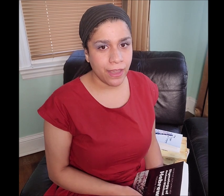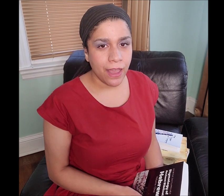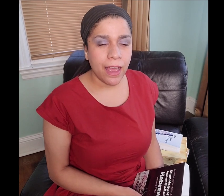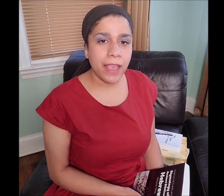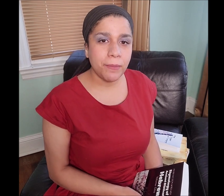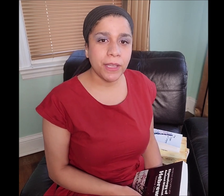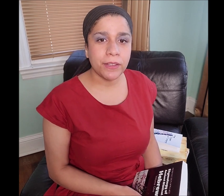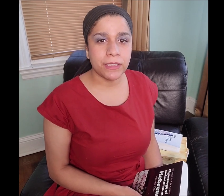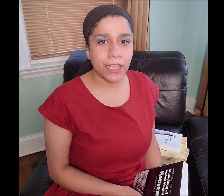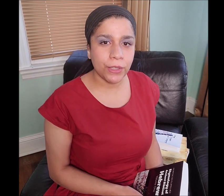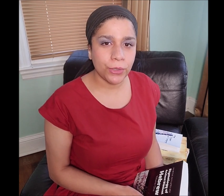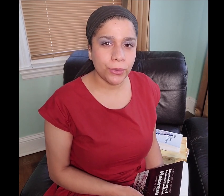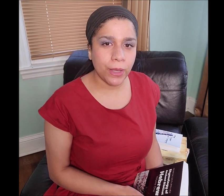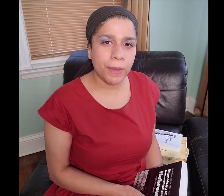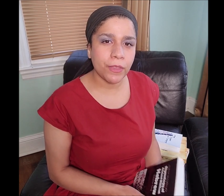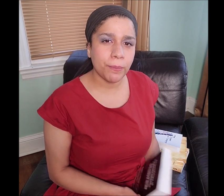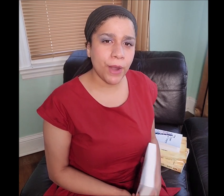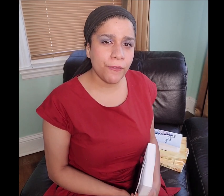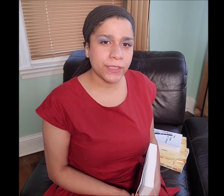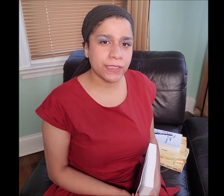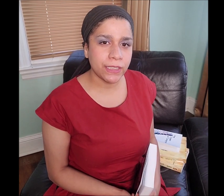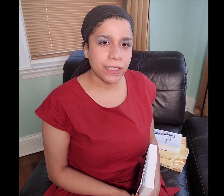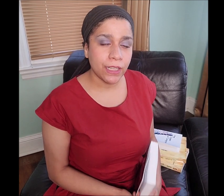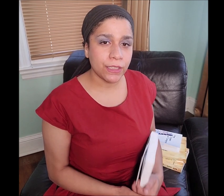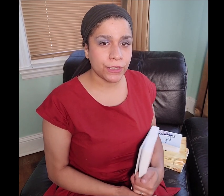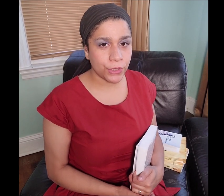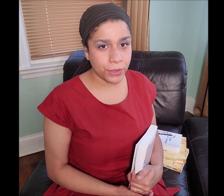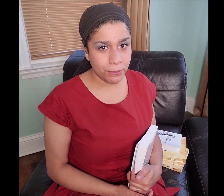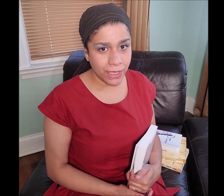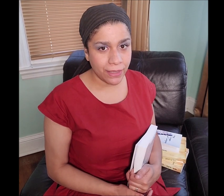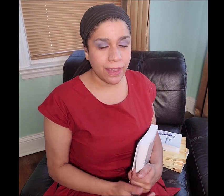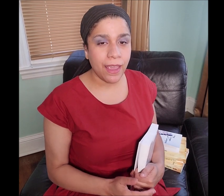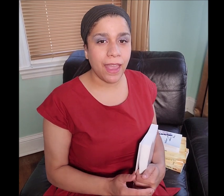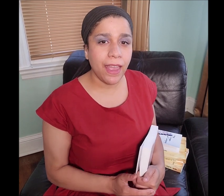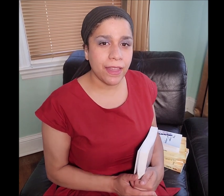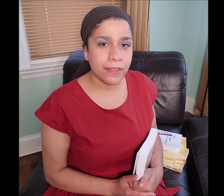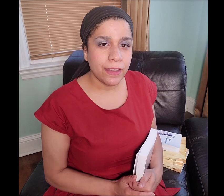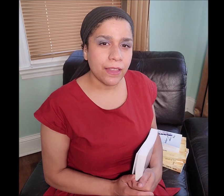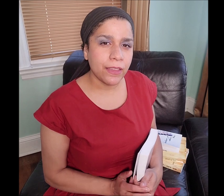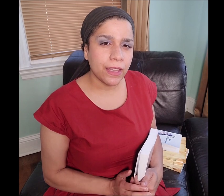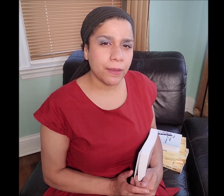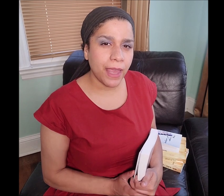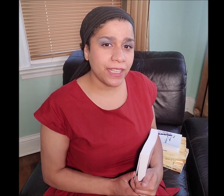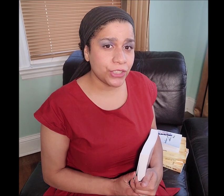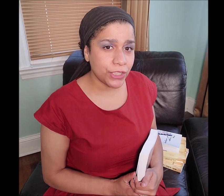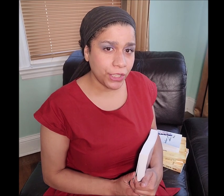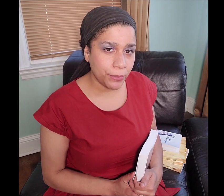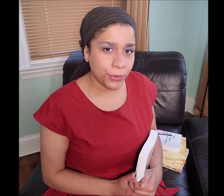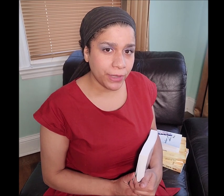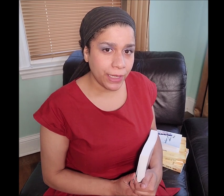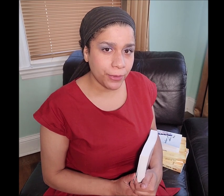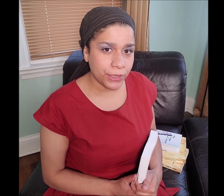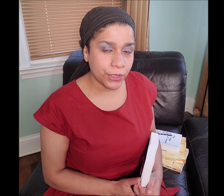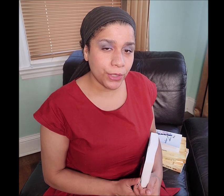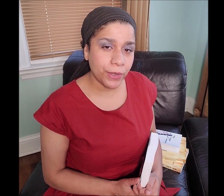I’m here to tell you about the prophecy concerning me and the Ancient Hebrew language,